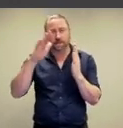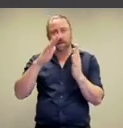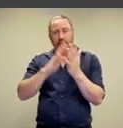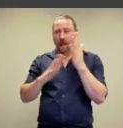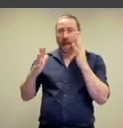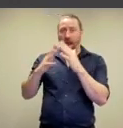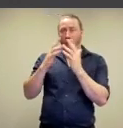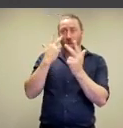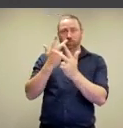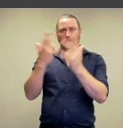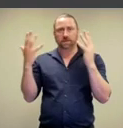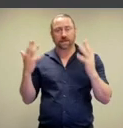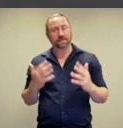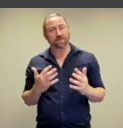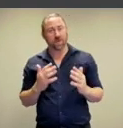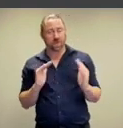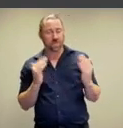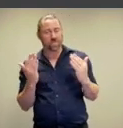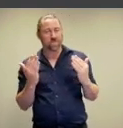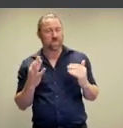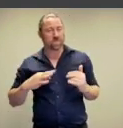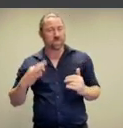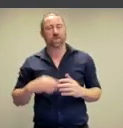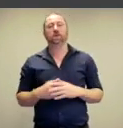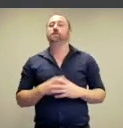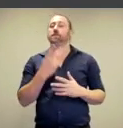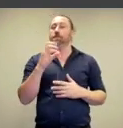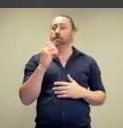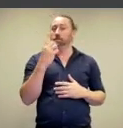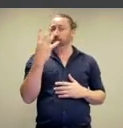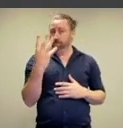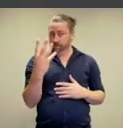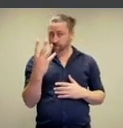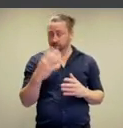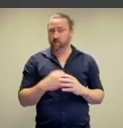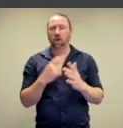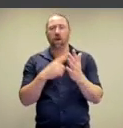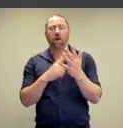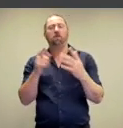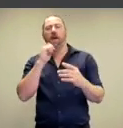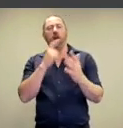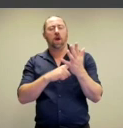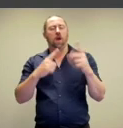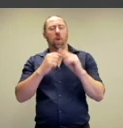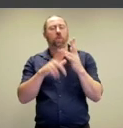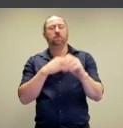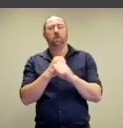and his stunning composition.